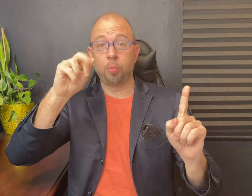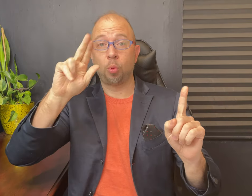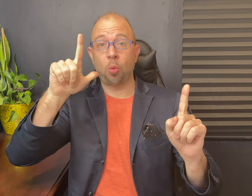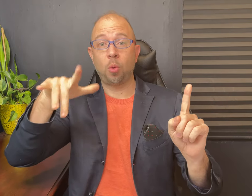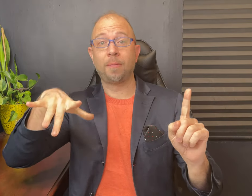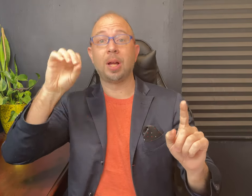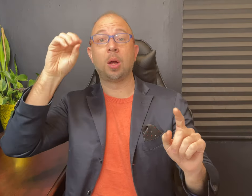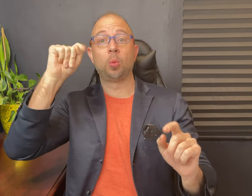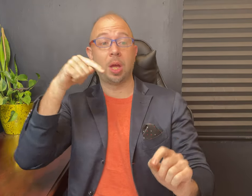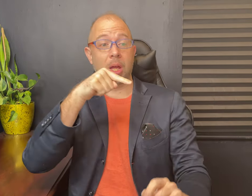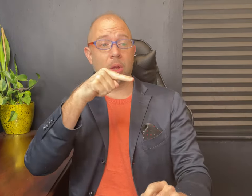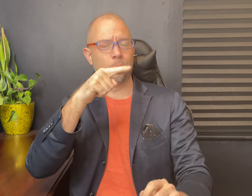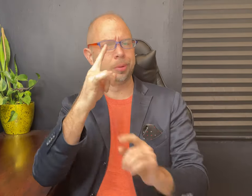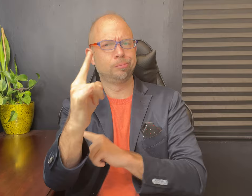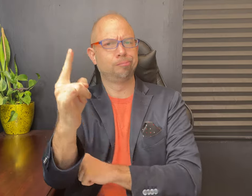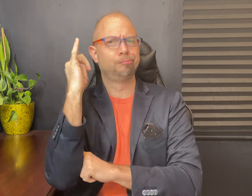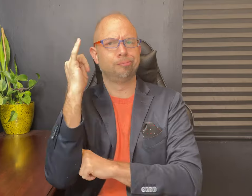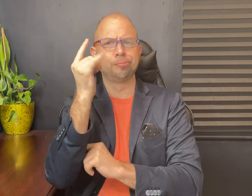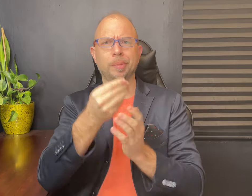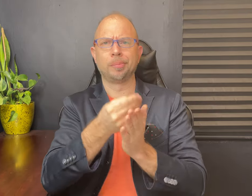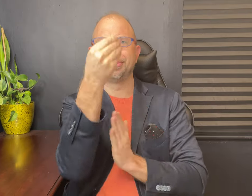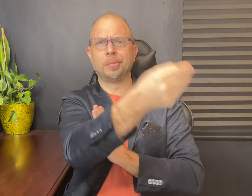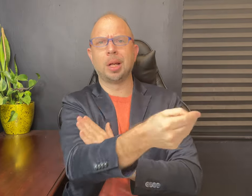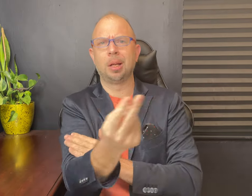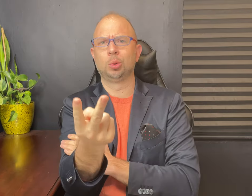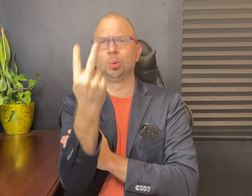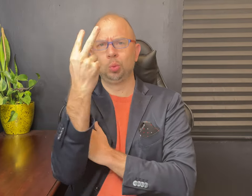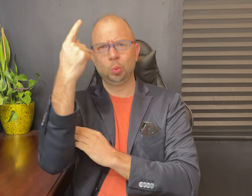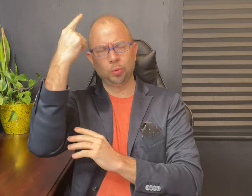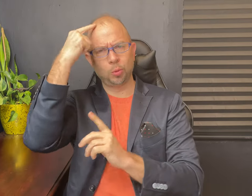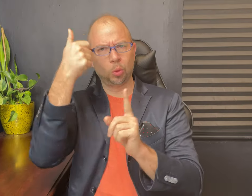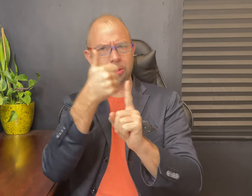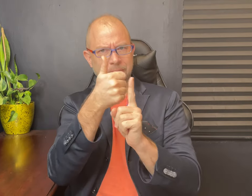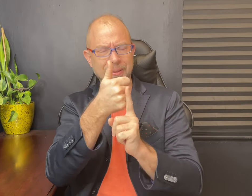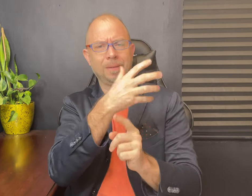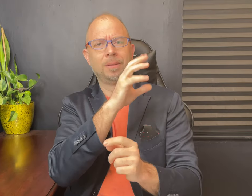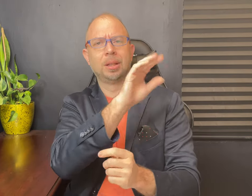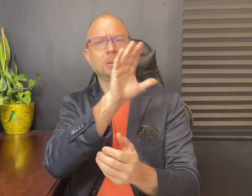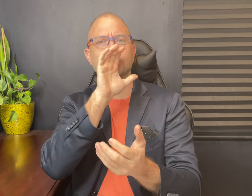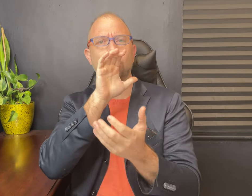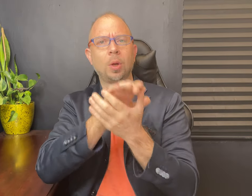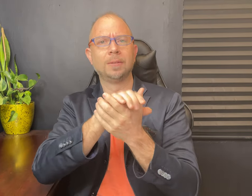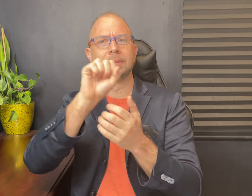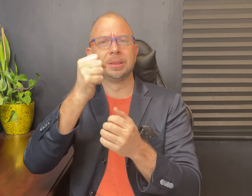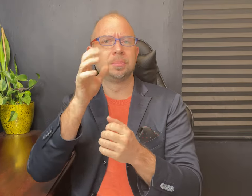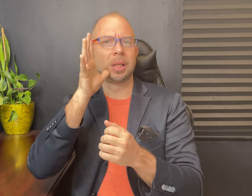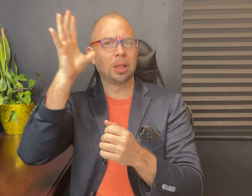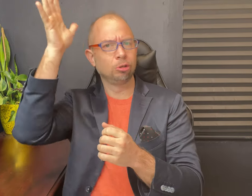When Paul learned about the tty modem he immediately bought two. One for himself, and